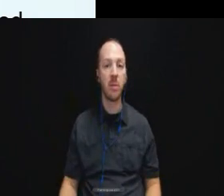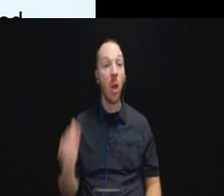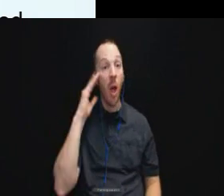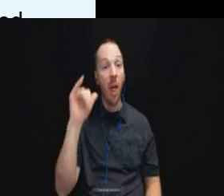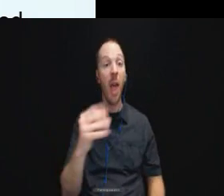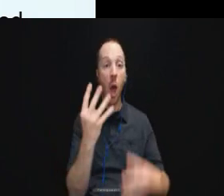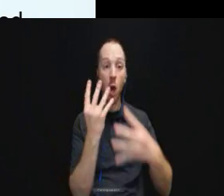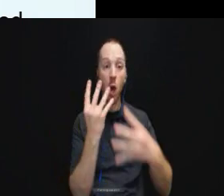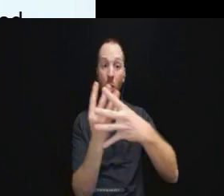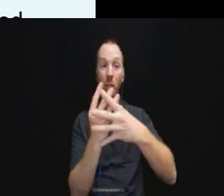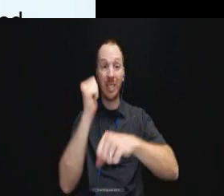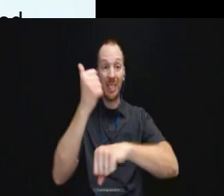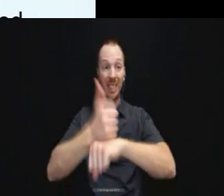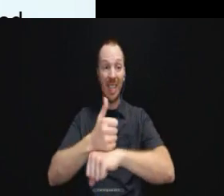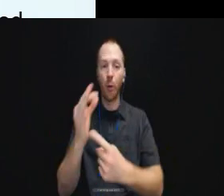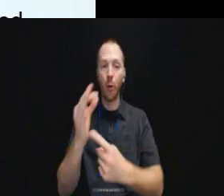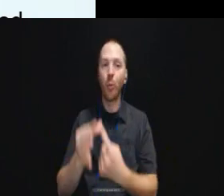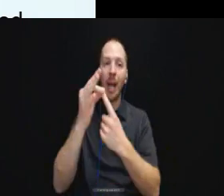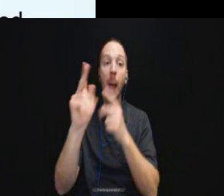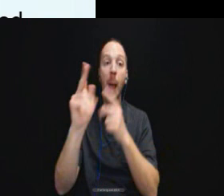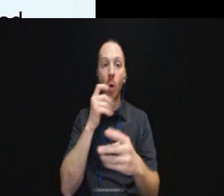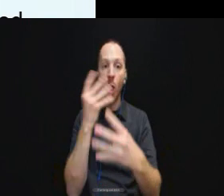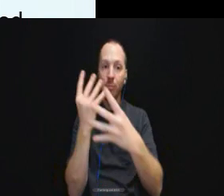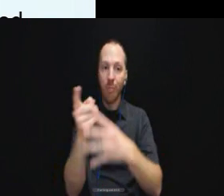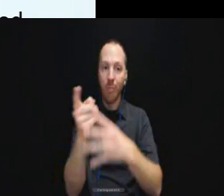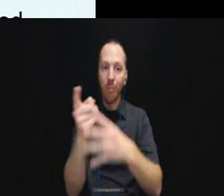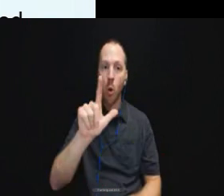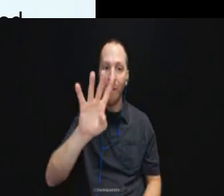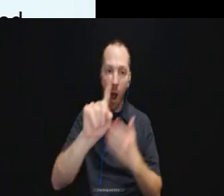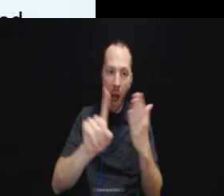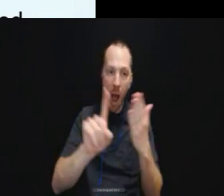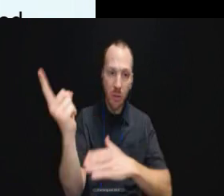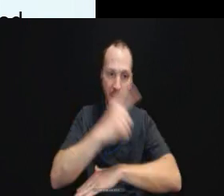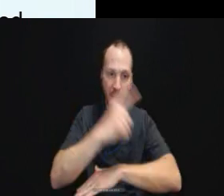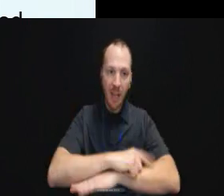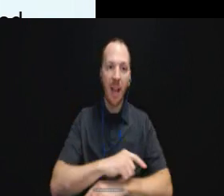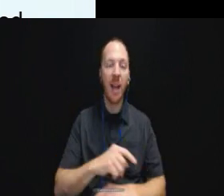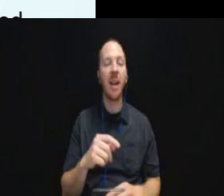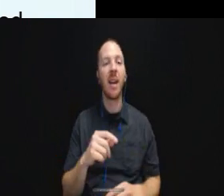We have individuals who are housed there 24 hours a day seven days a week.